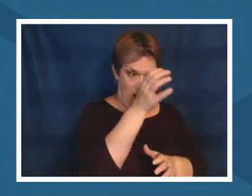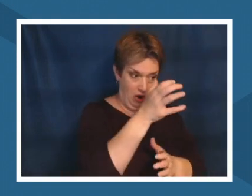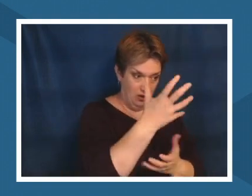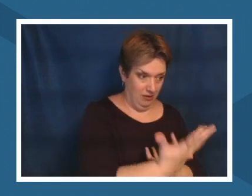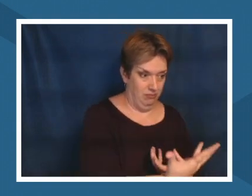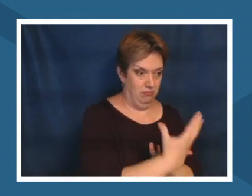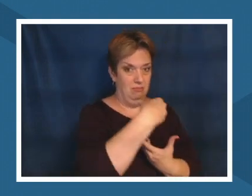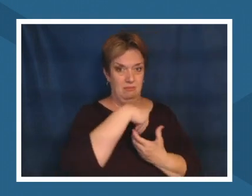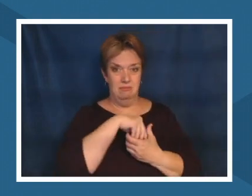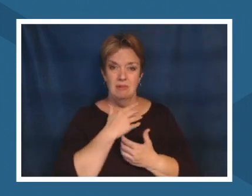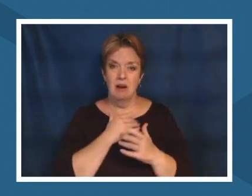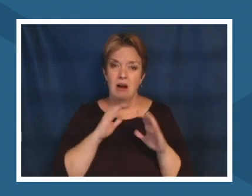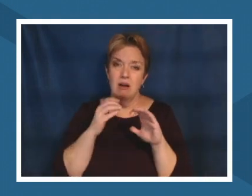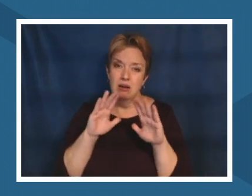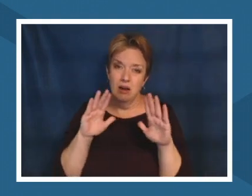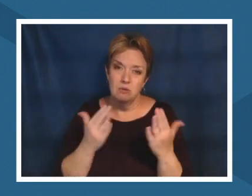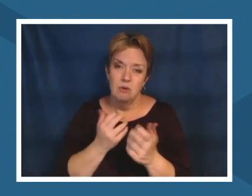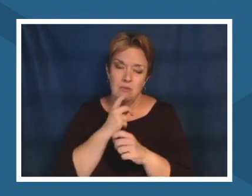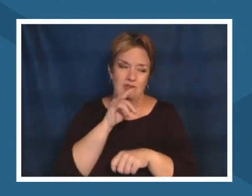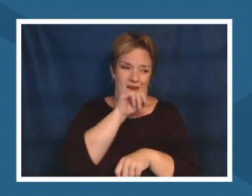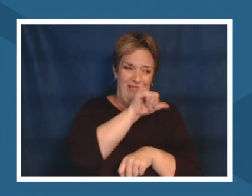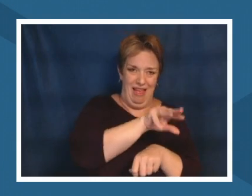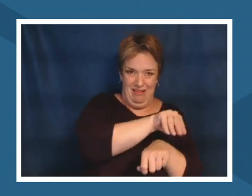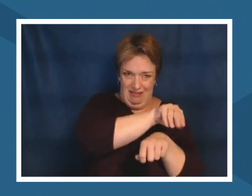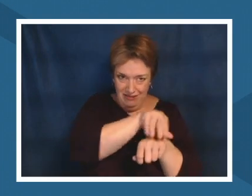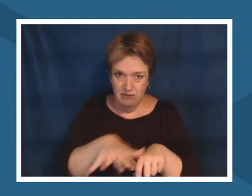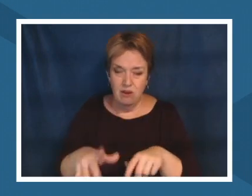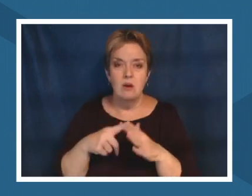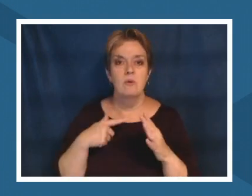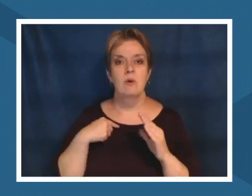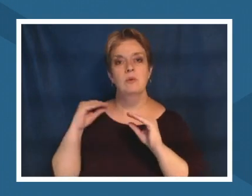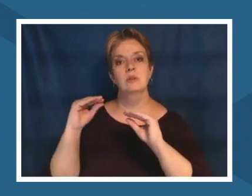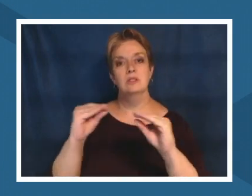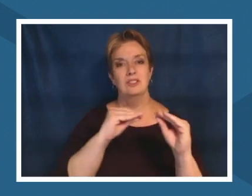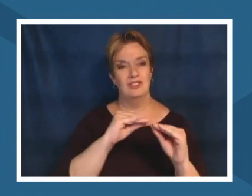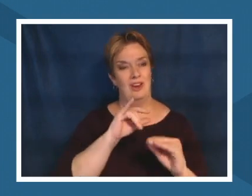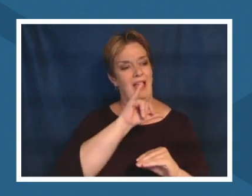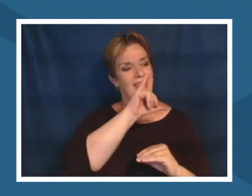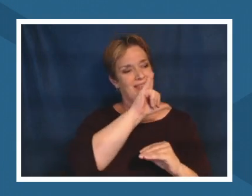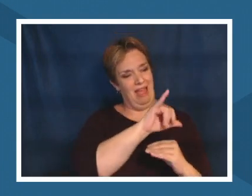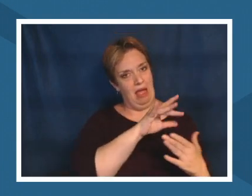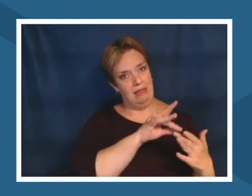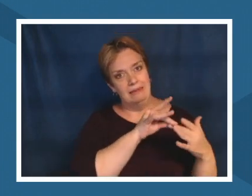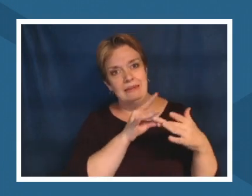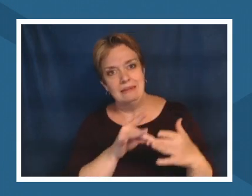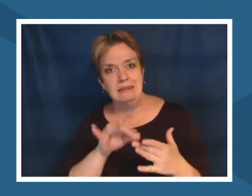they are the ones leading the conversation and not just some kind of